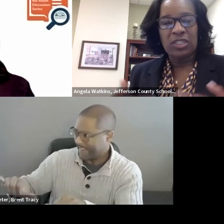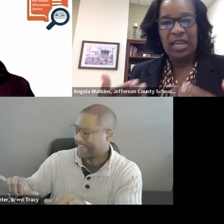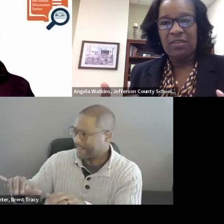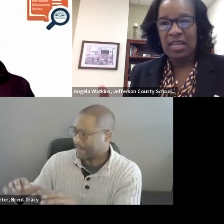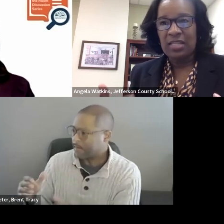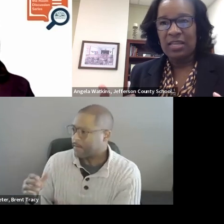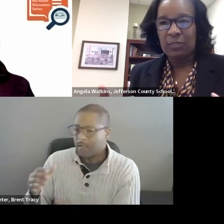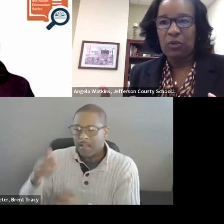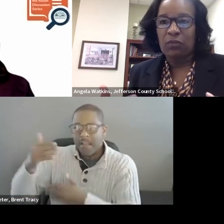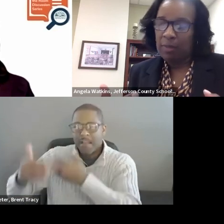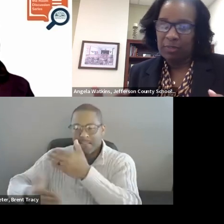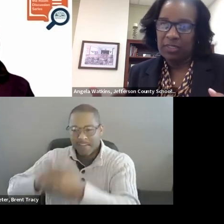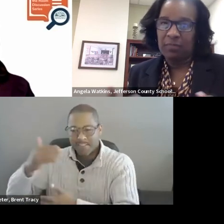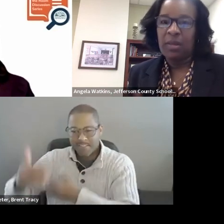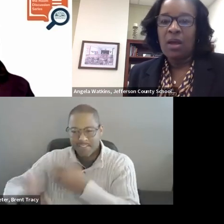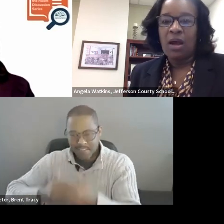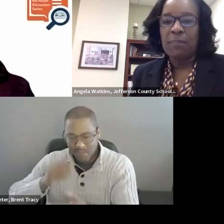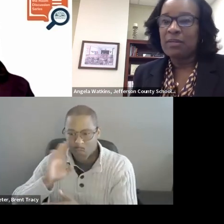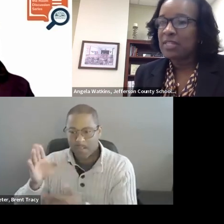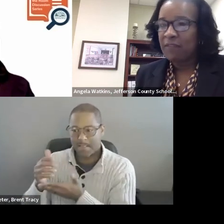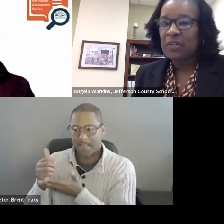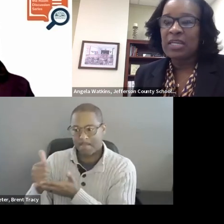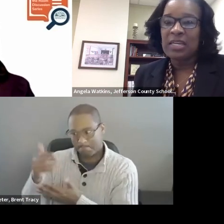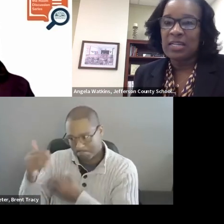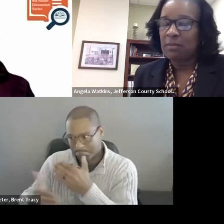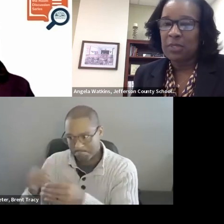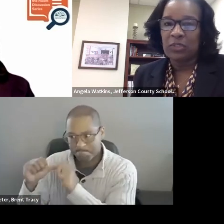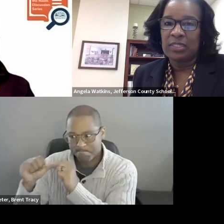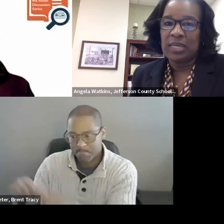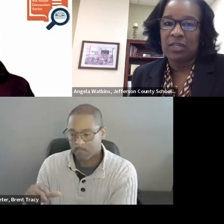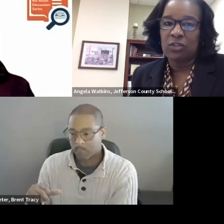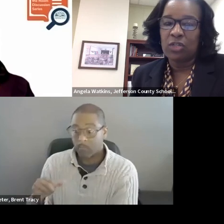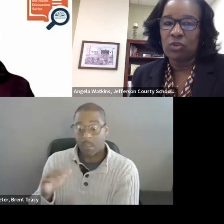Just having that spirit of optimism. But definitely getting in the buildings and